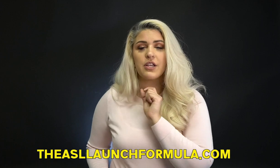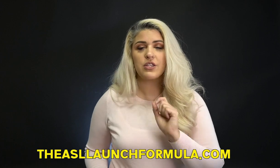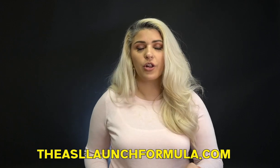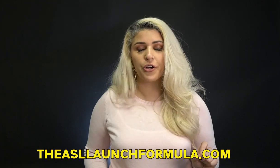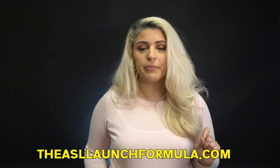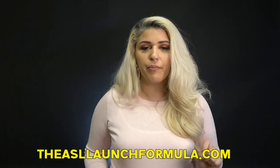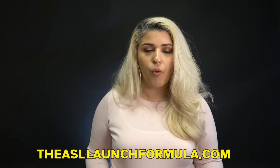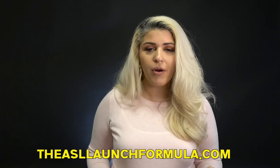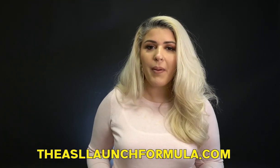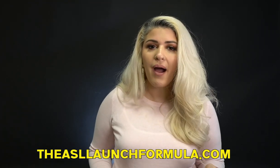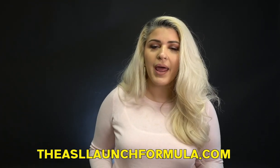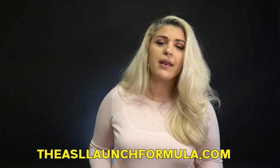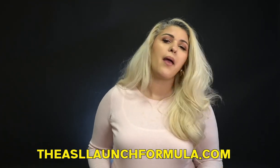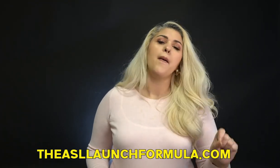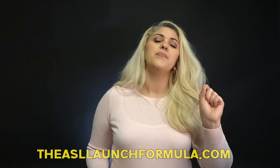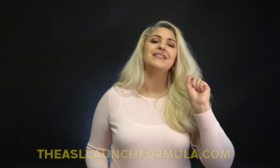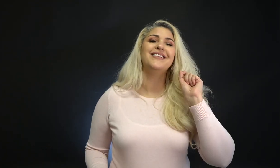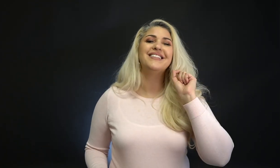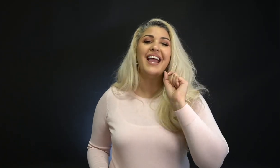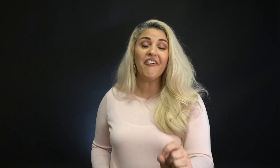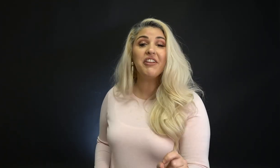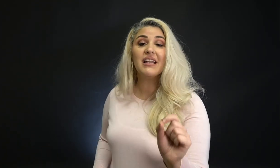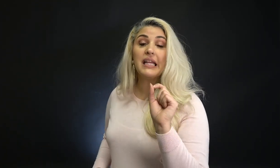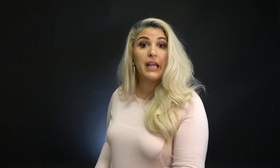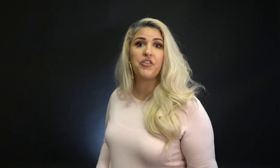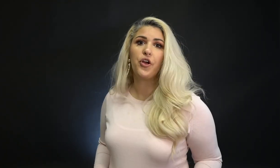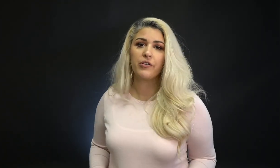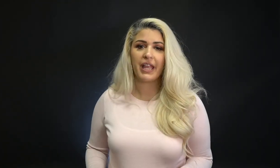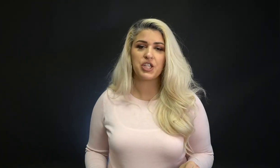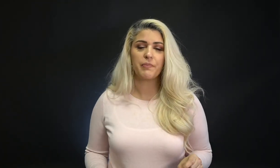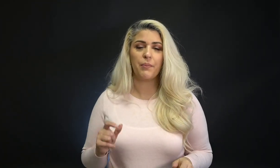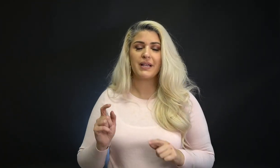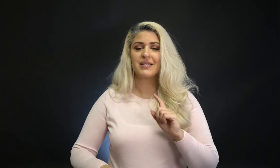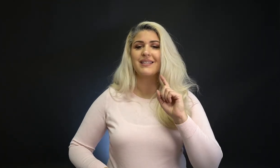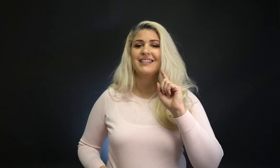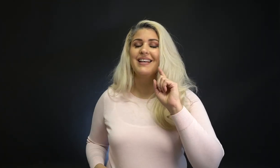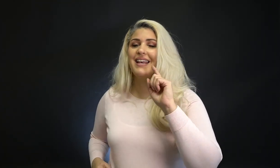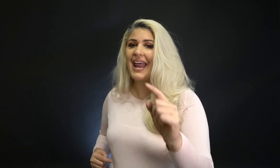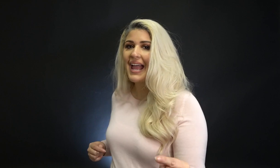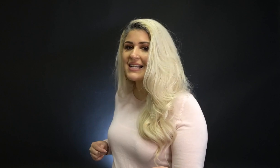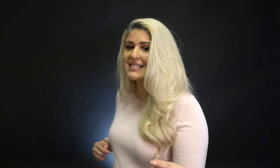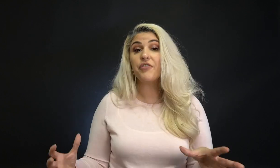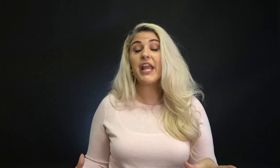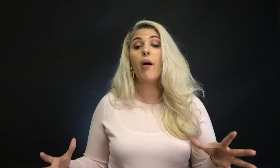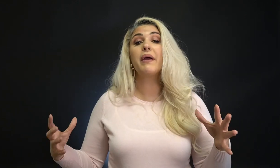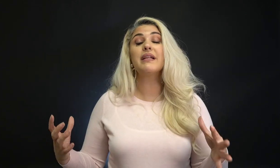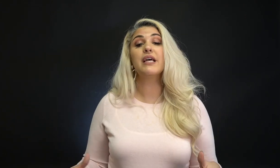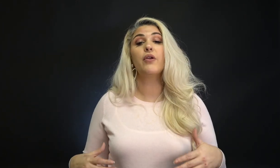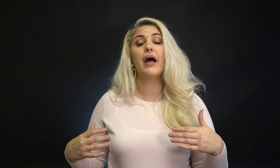to learn more about it, but definitely hit the notification bell because in the next video, I'm gonna tell you